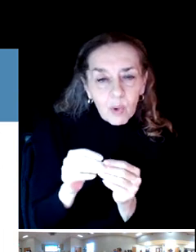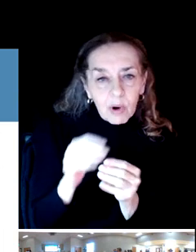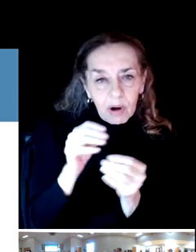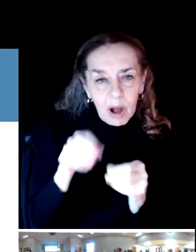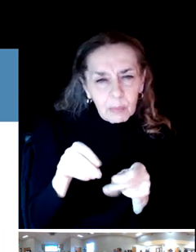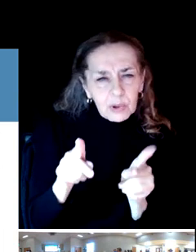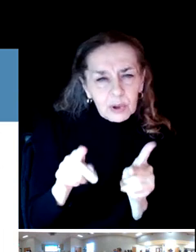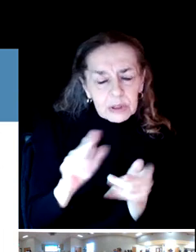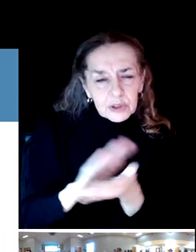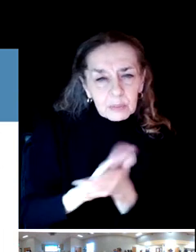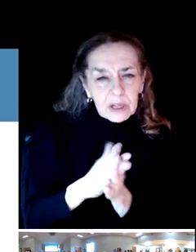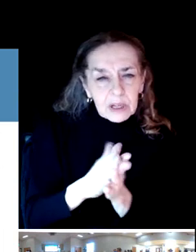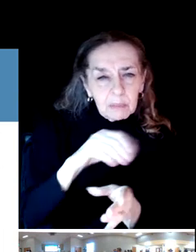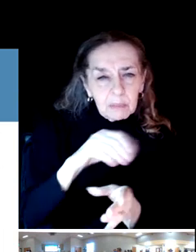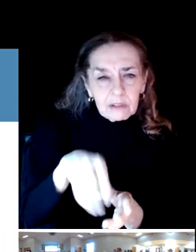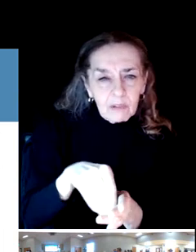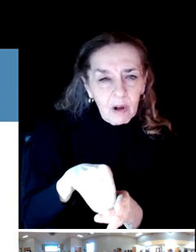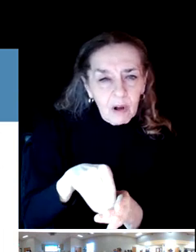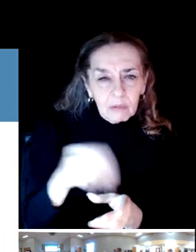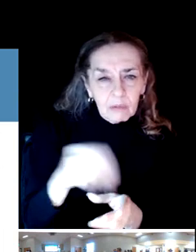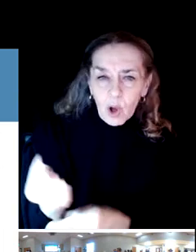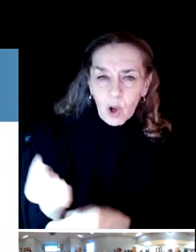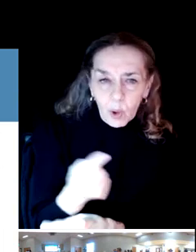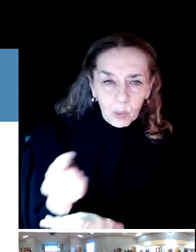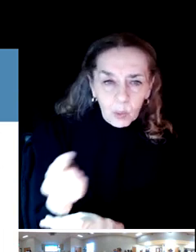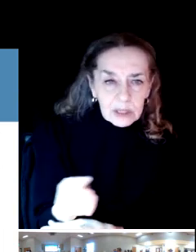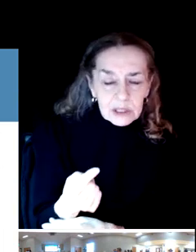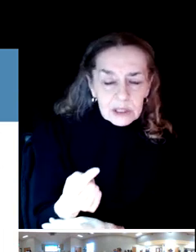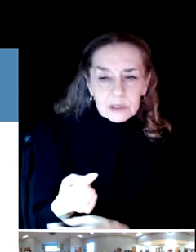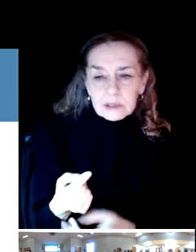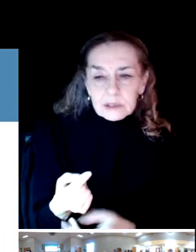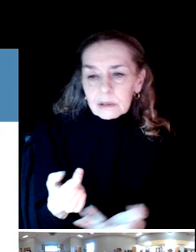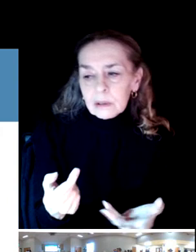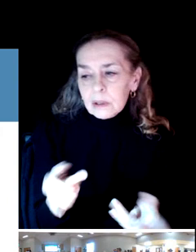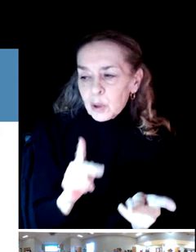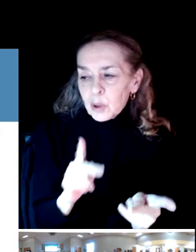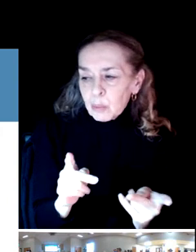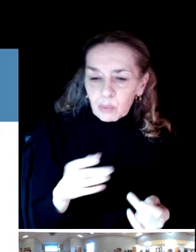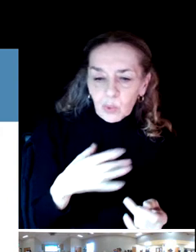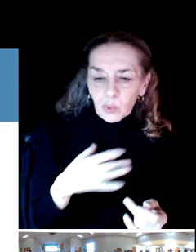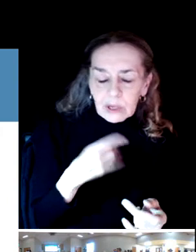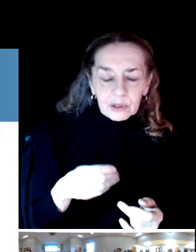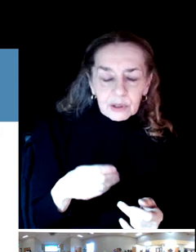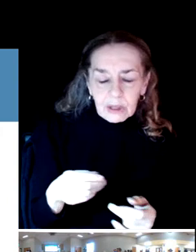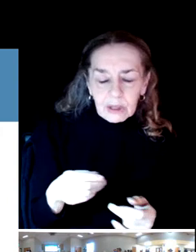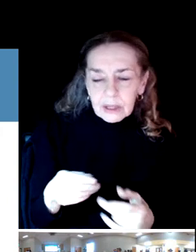Volunteers, you know, we would like to sign up to be volunteers, a much stronger volunteer program.